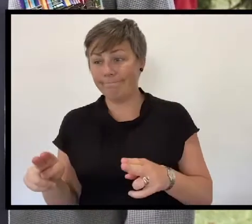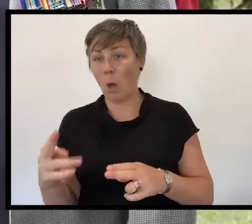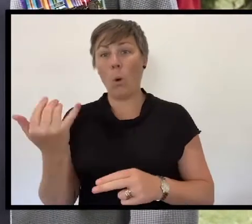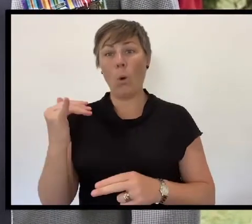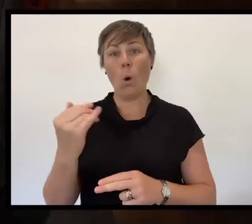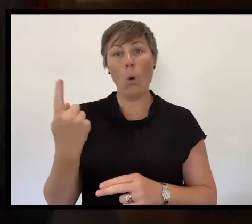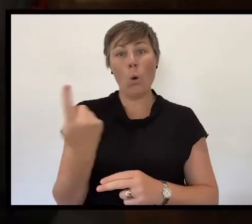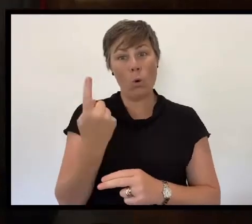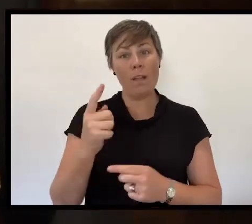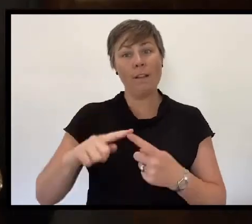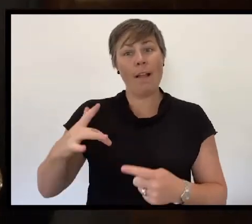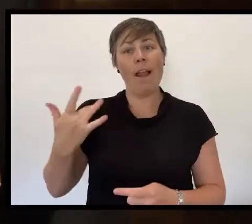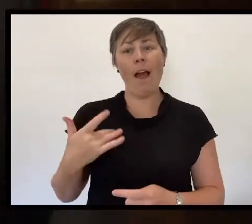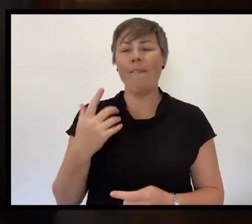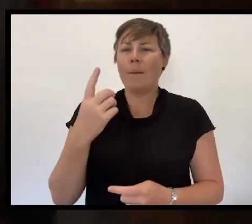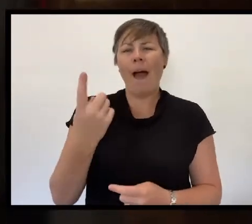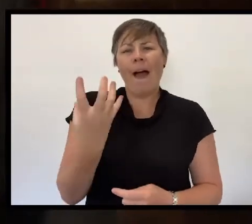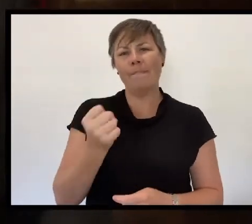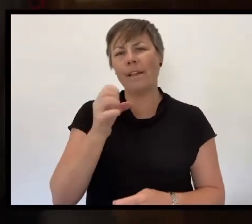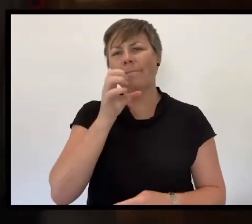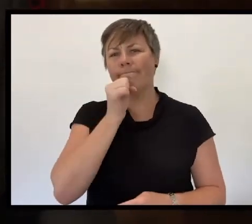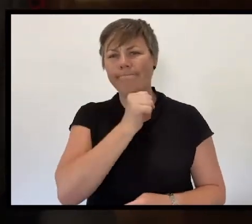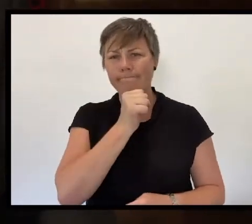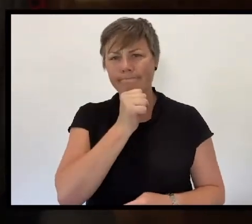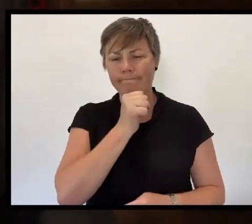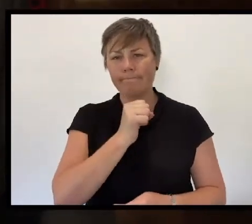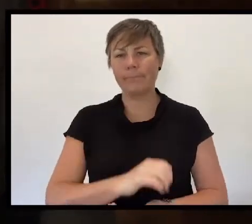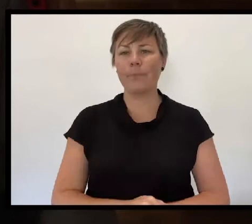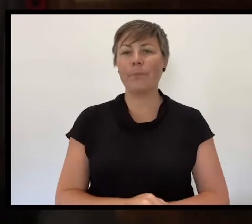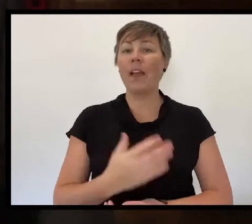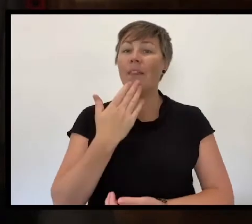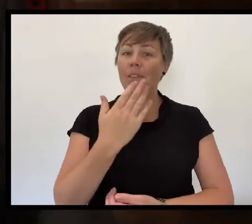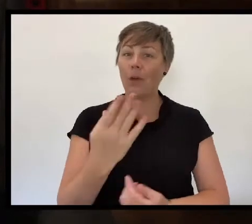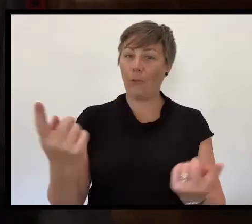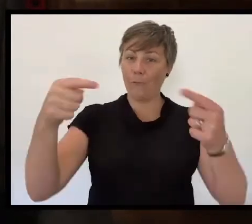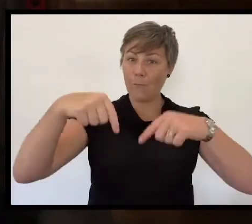Thank you for joining us today to remember those who served, those who sacrificed,